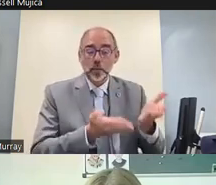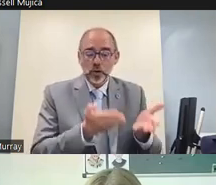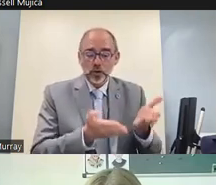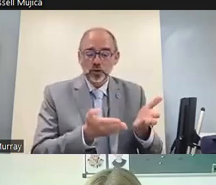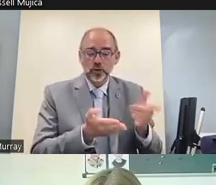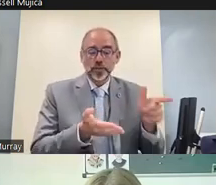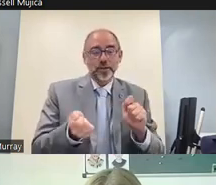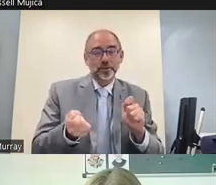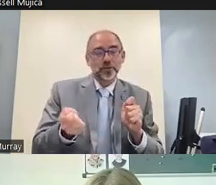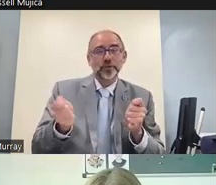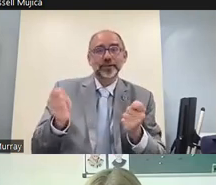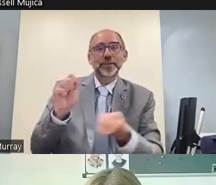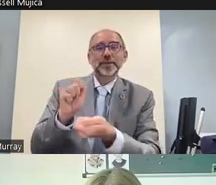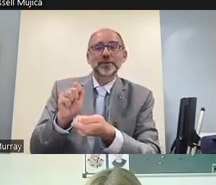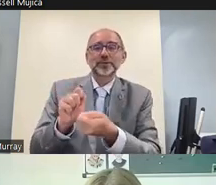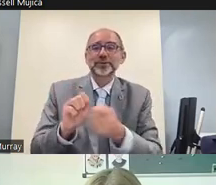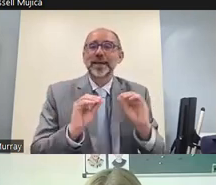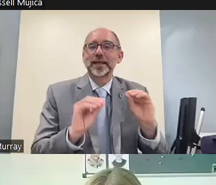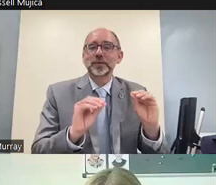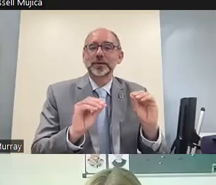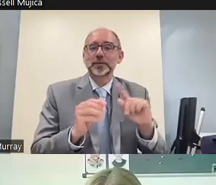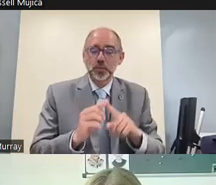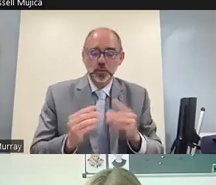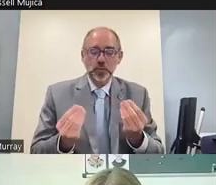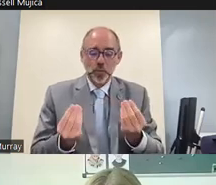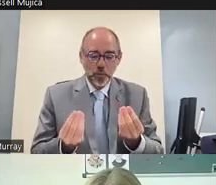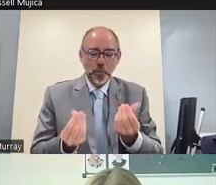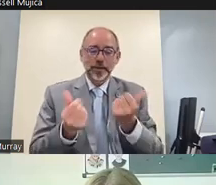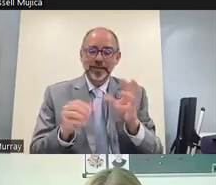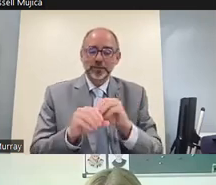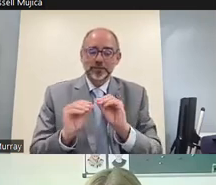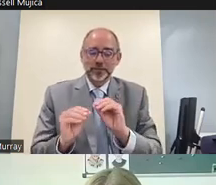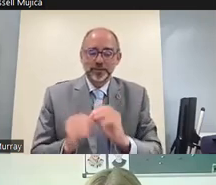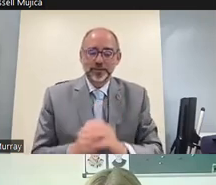of existing educational systems into quality inclusive education systems